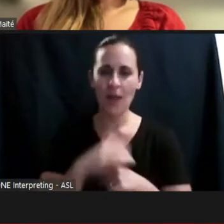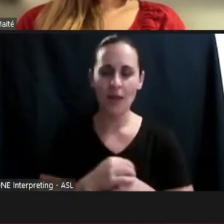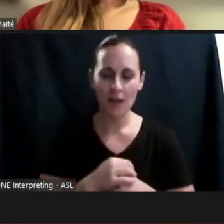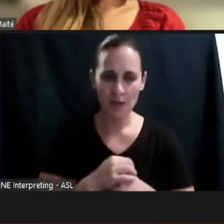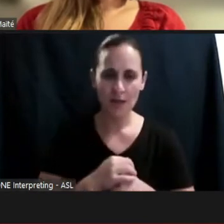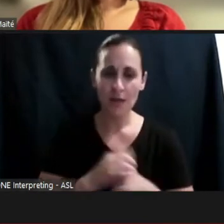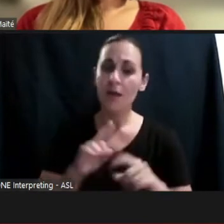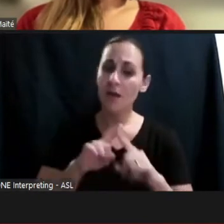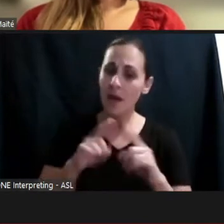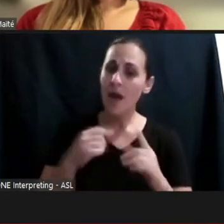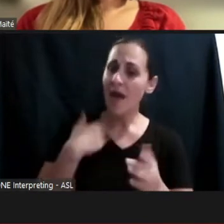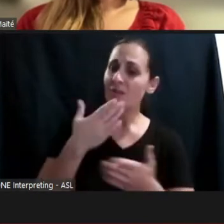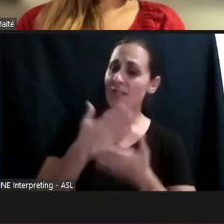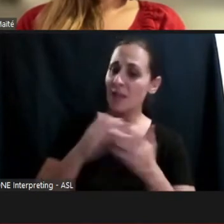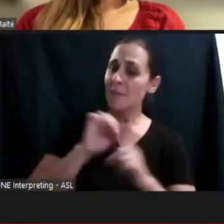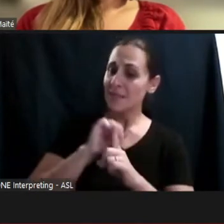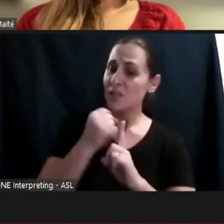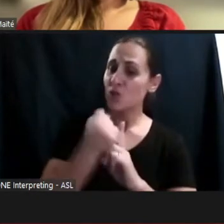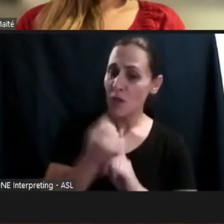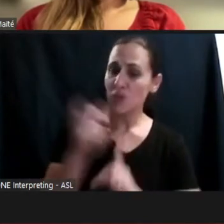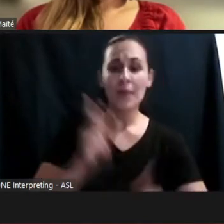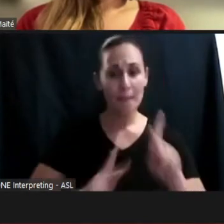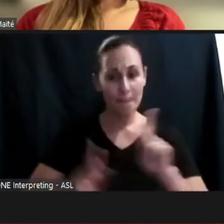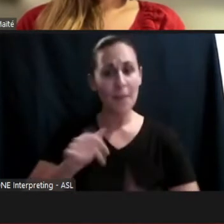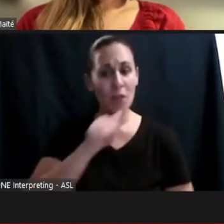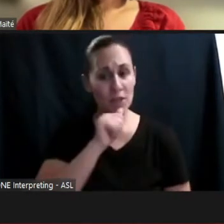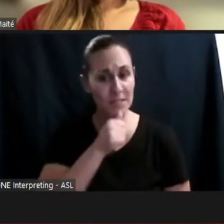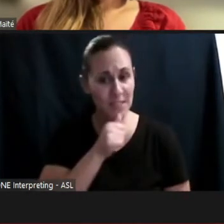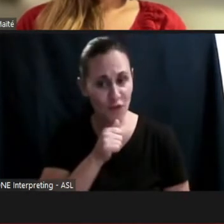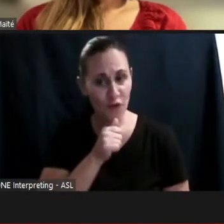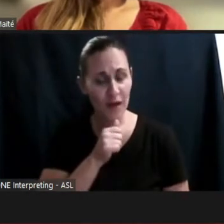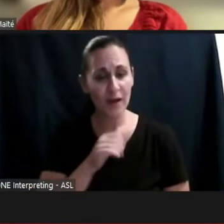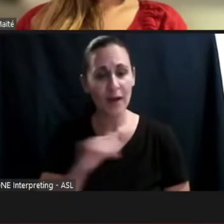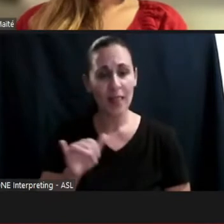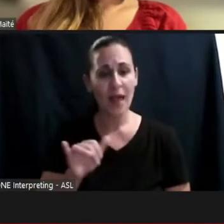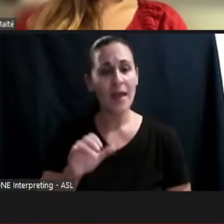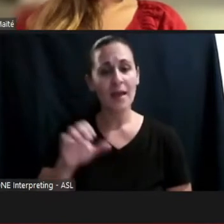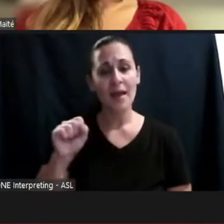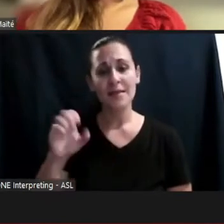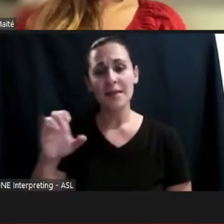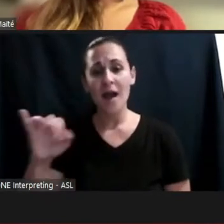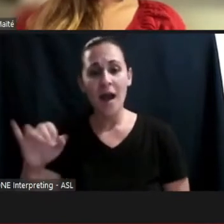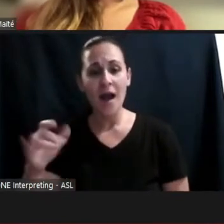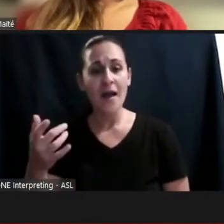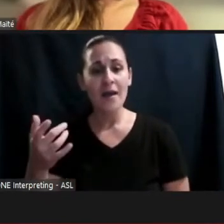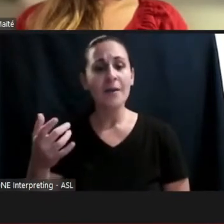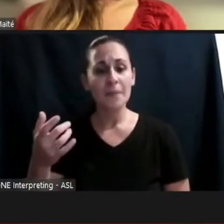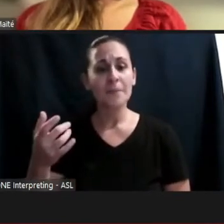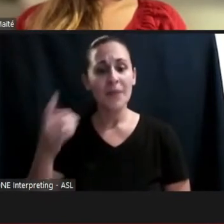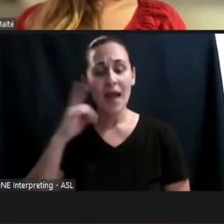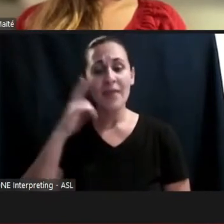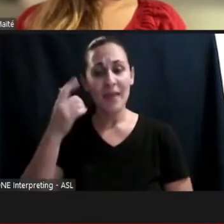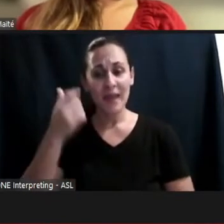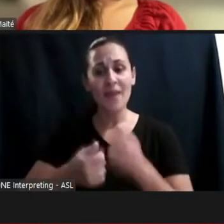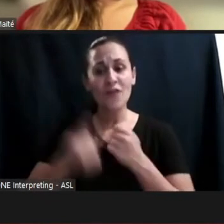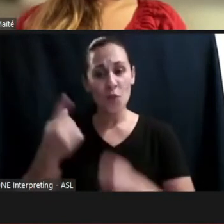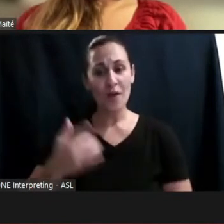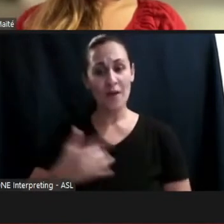where people are suffering, and even if it was something like an STI, everyone I think experiences those periods of grief for a period of time.